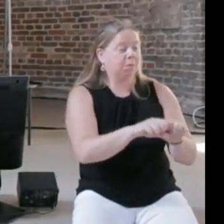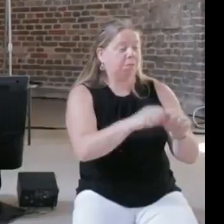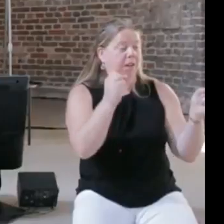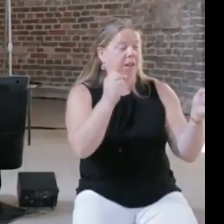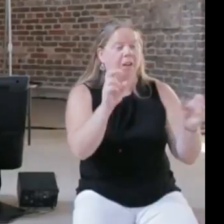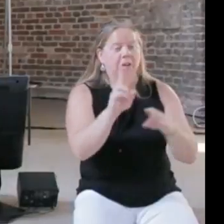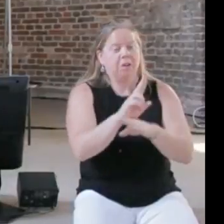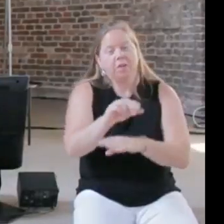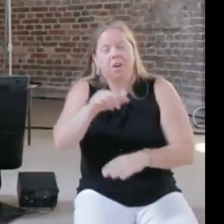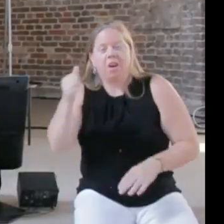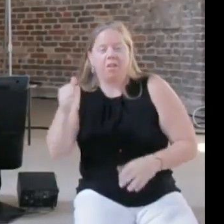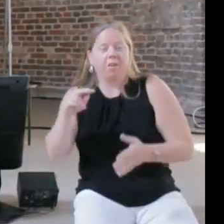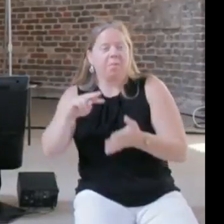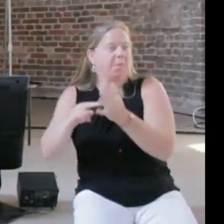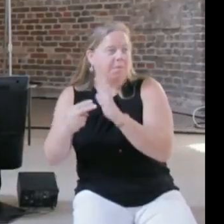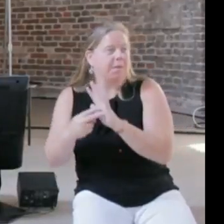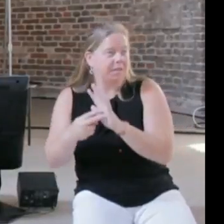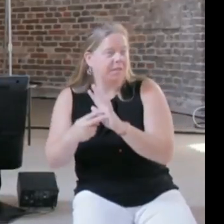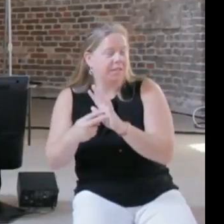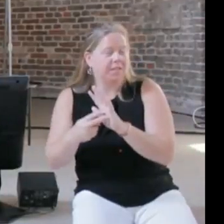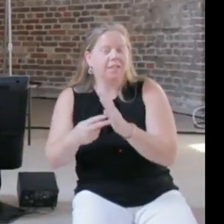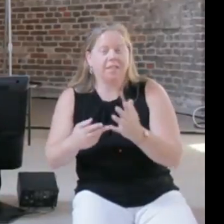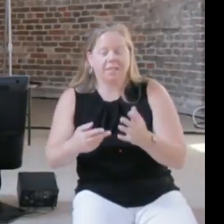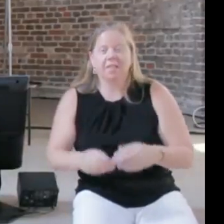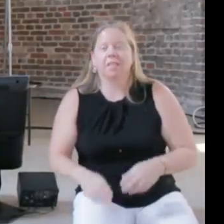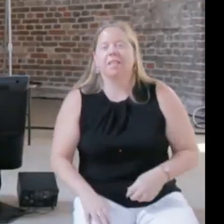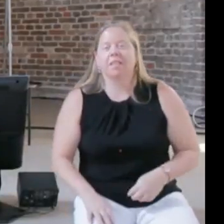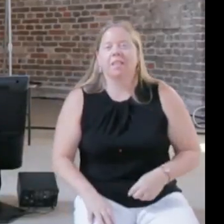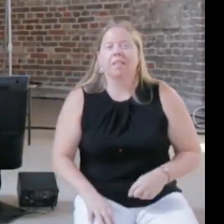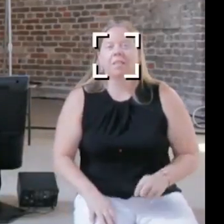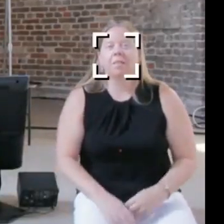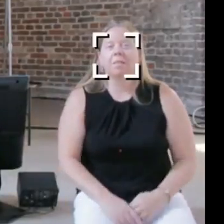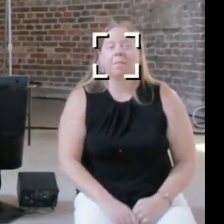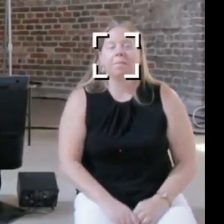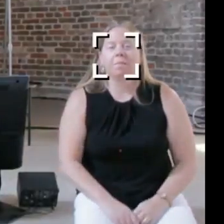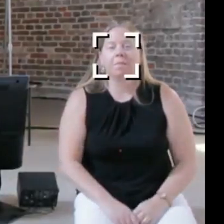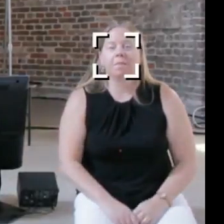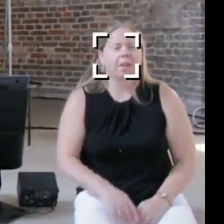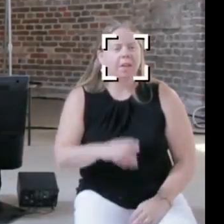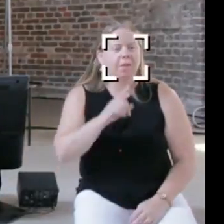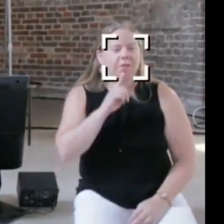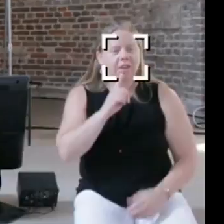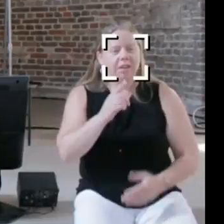and it also allows like you said Philip to look at it from a different direction, so